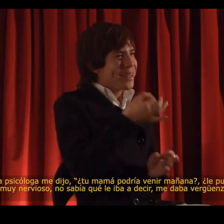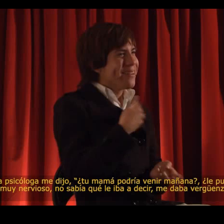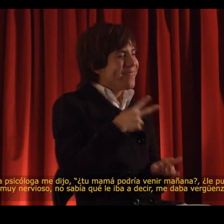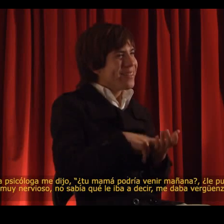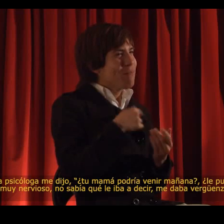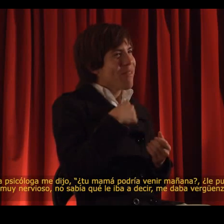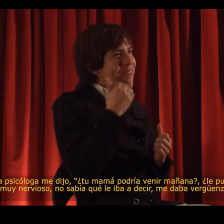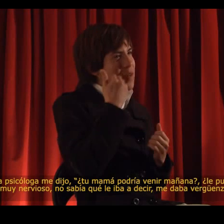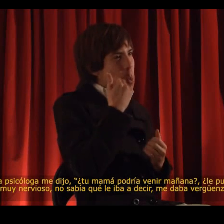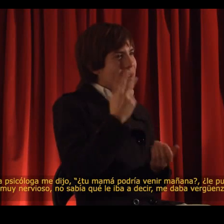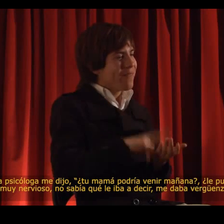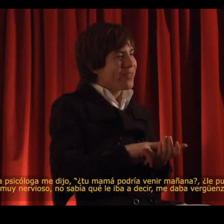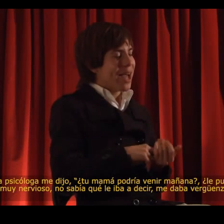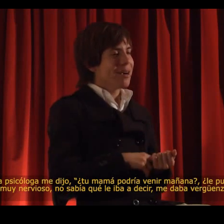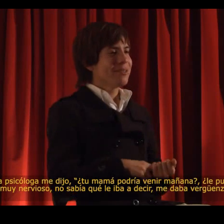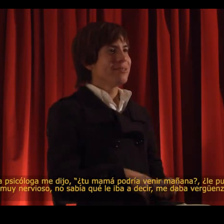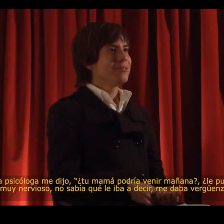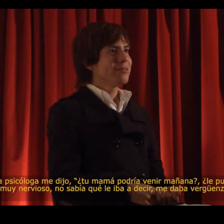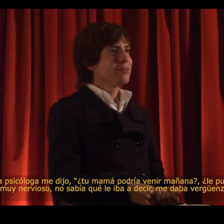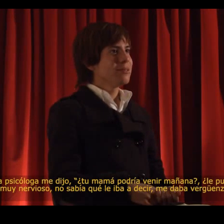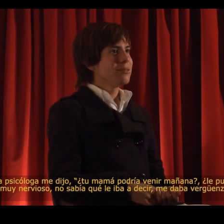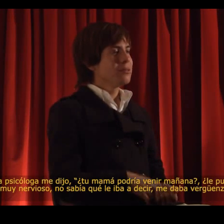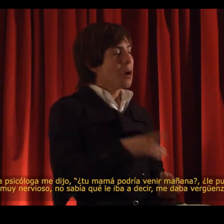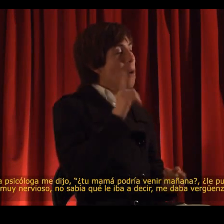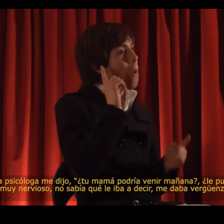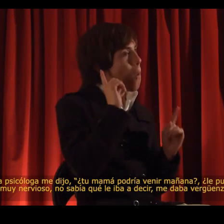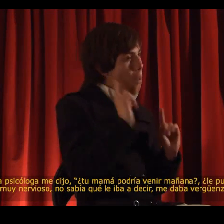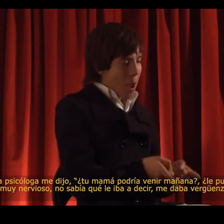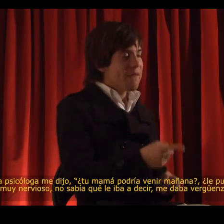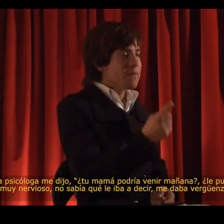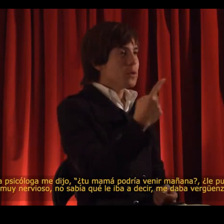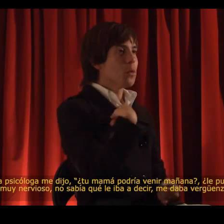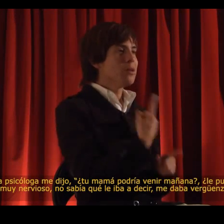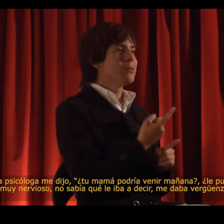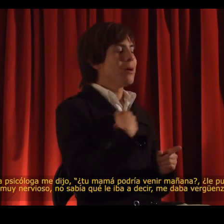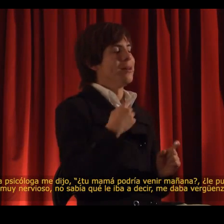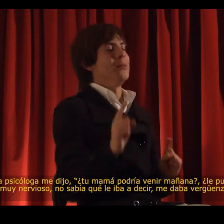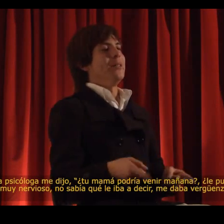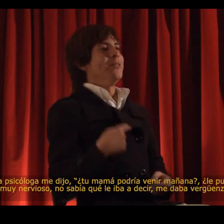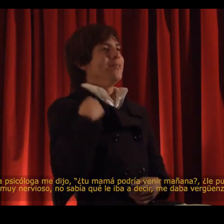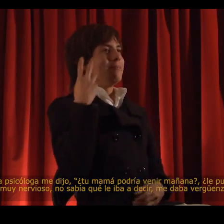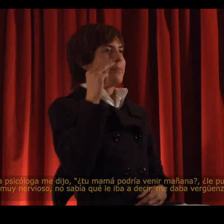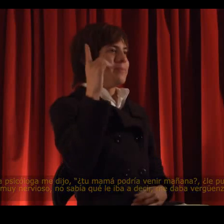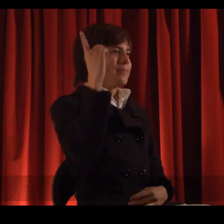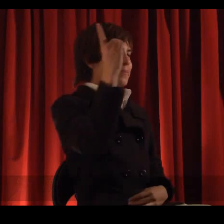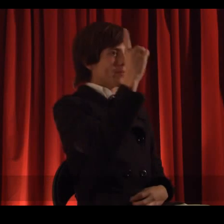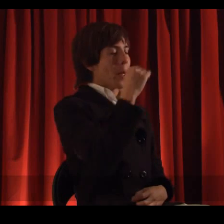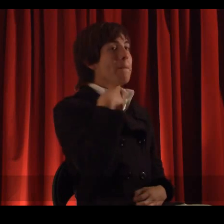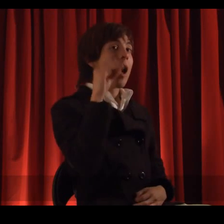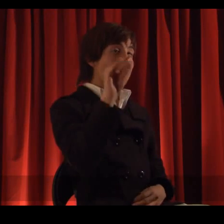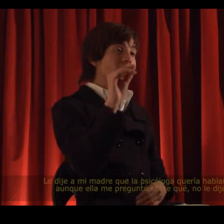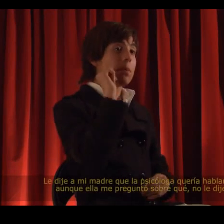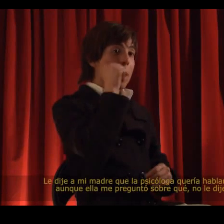I didn’t know how to tell my mother the truth. I felt ashamed. But I still went along with it.